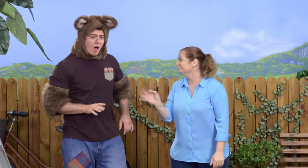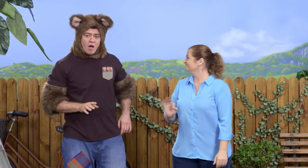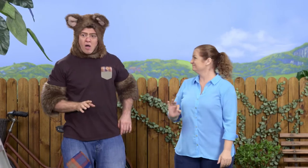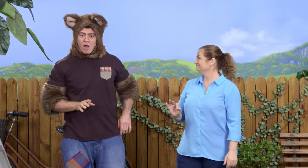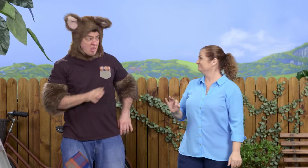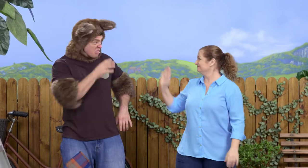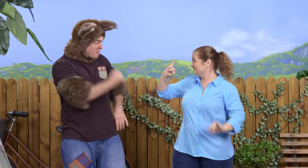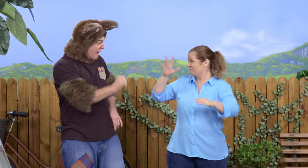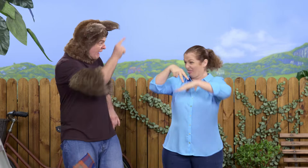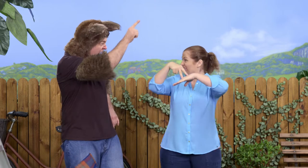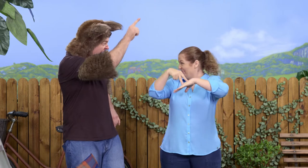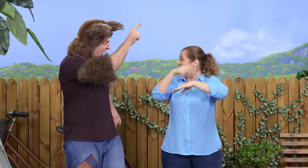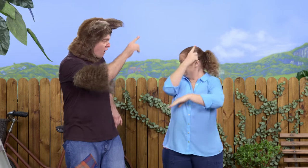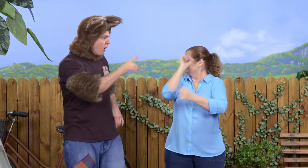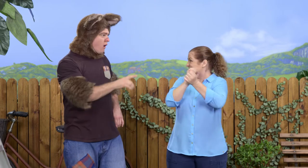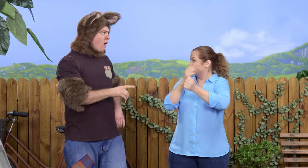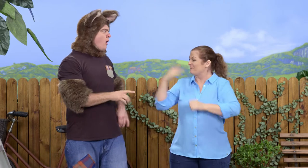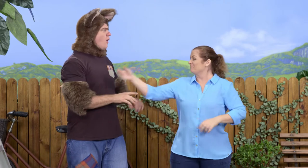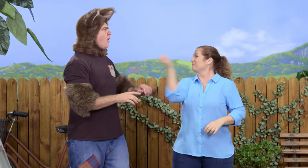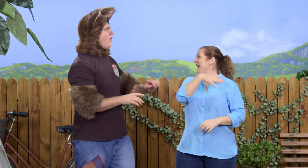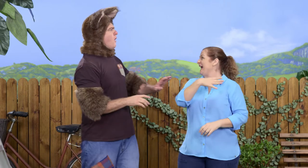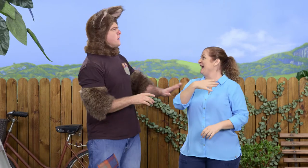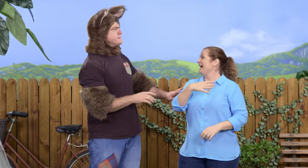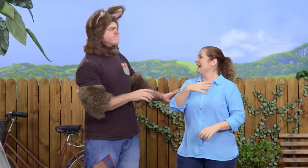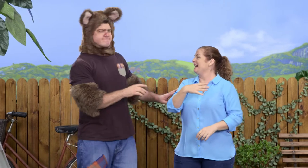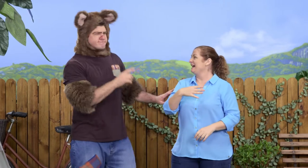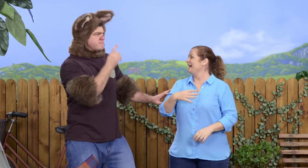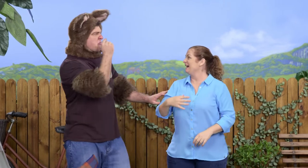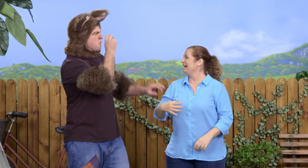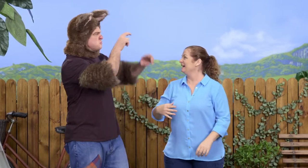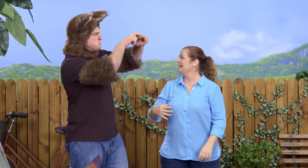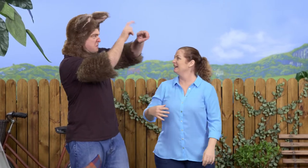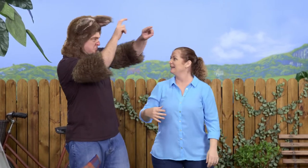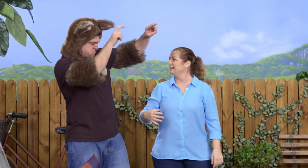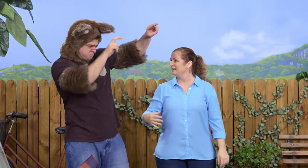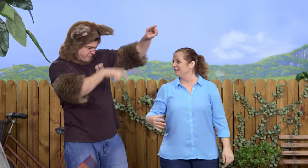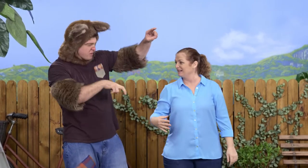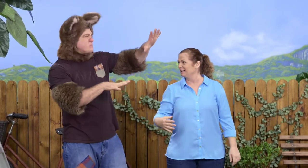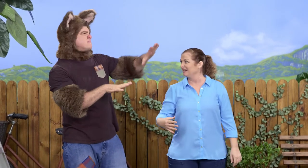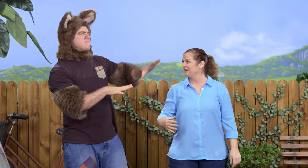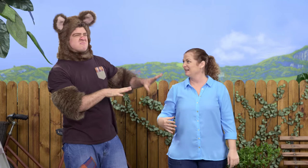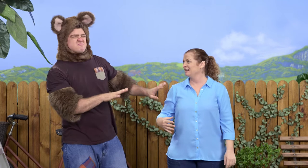No. Now he's stuck on the roof. Can you put it back, please? Oh... He could jump off.